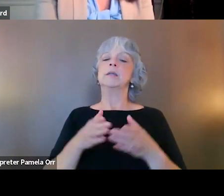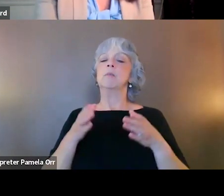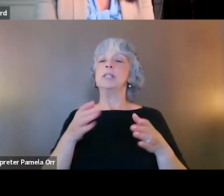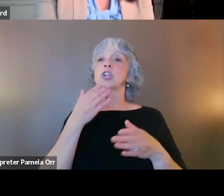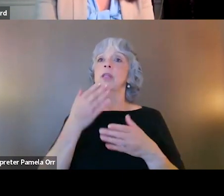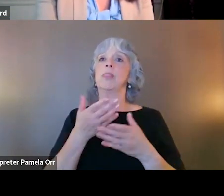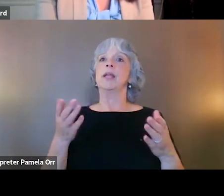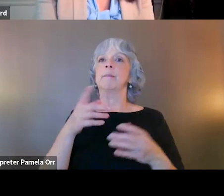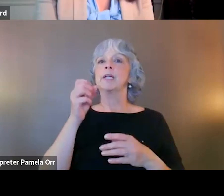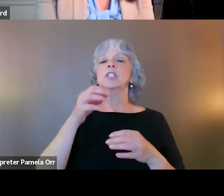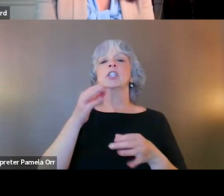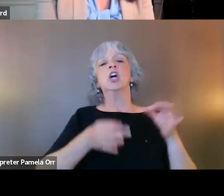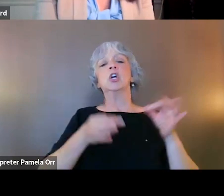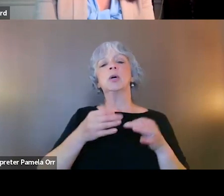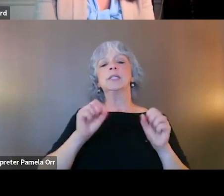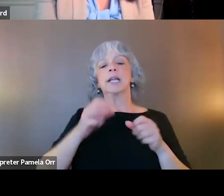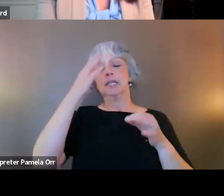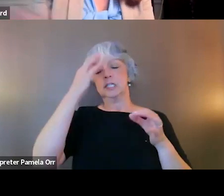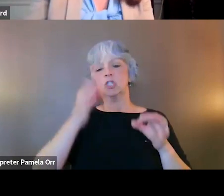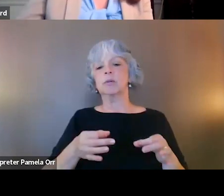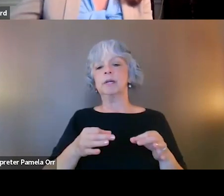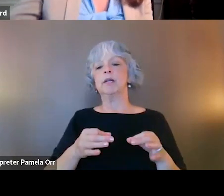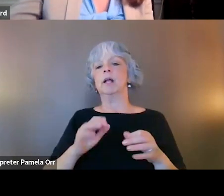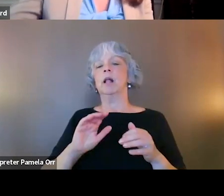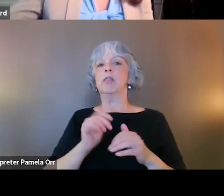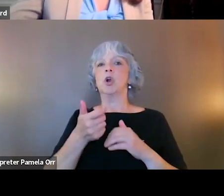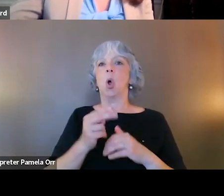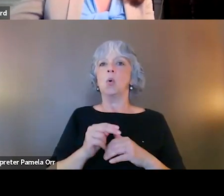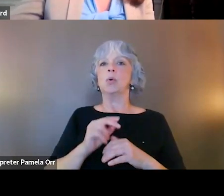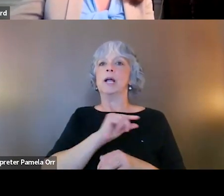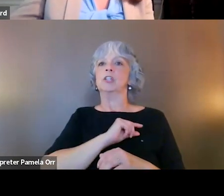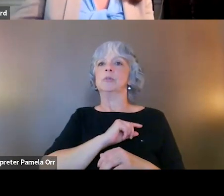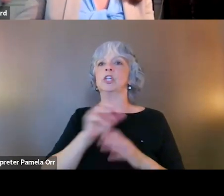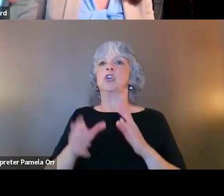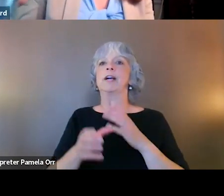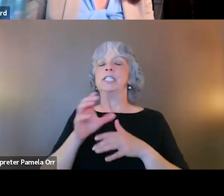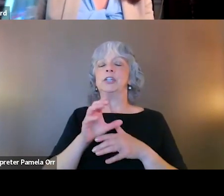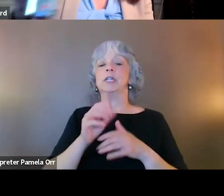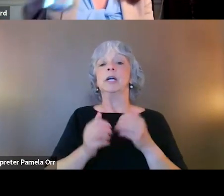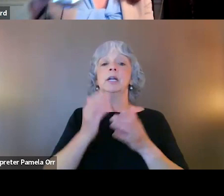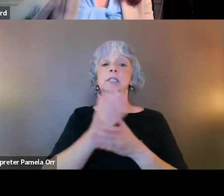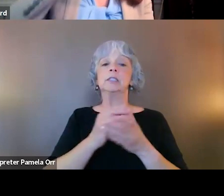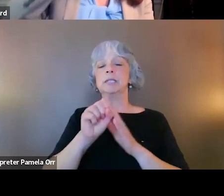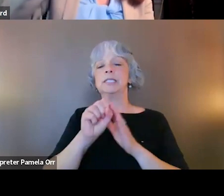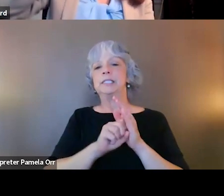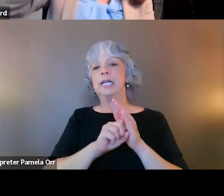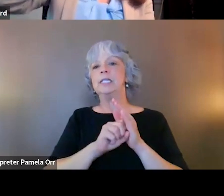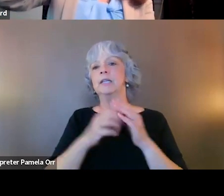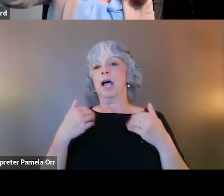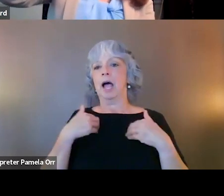because courts get to determine their own eligibility criteria by and large. There are certainly some state statutes and some states have statutes that dictate